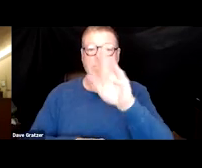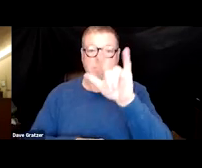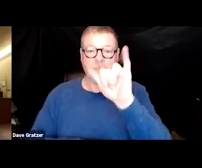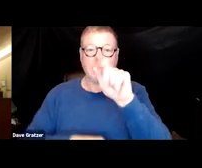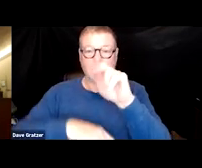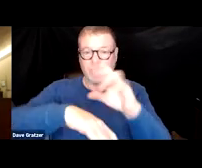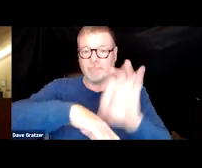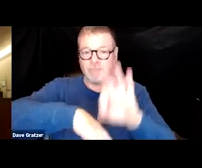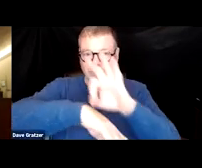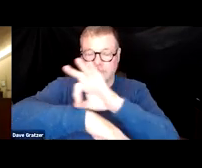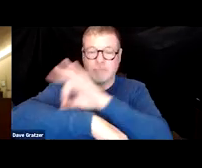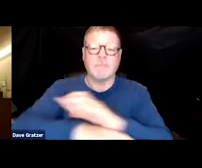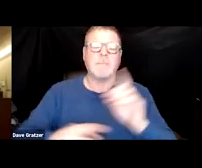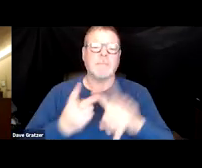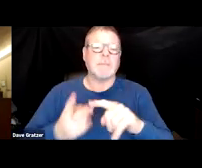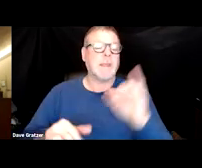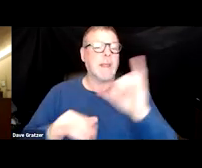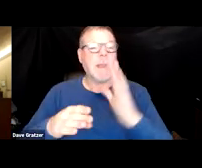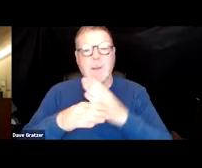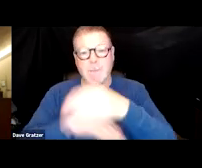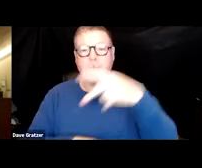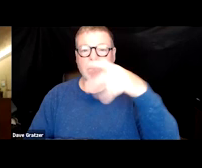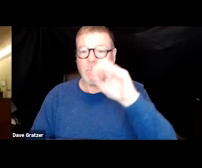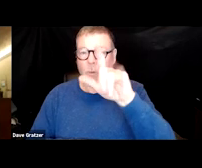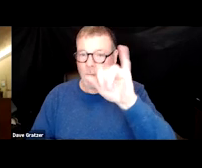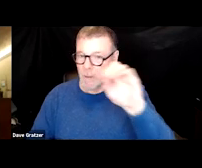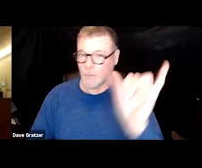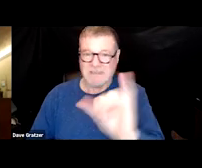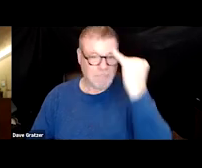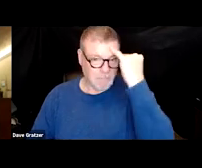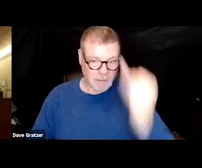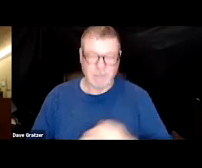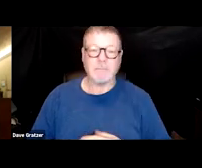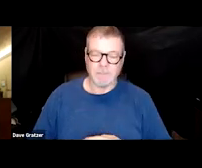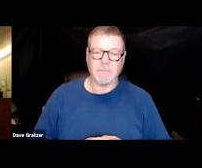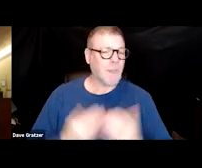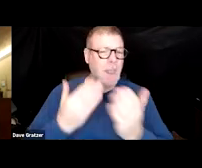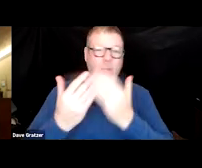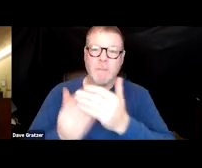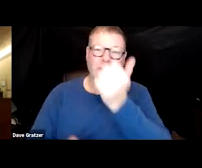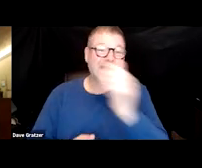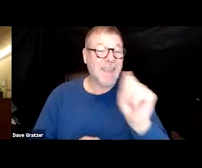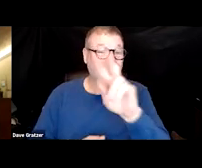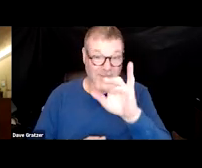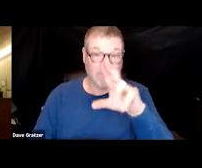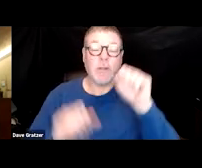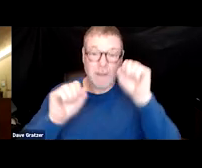There's been post-polio syndrome. So almost any virus can cause a post-viral syndrome